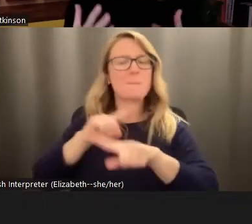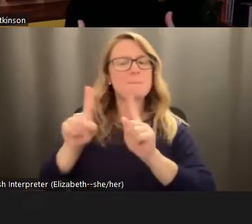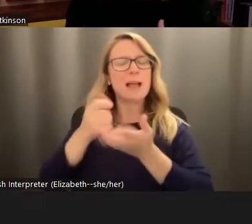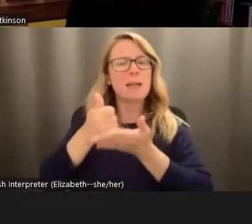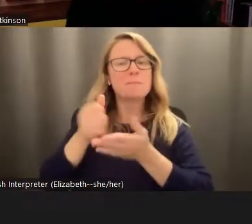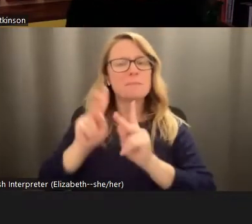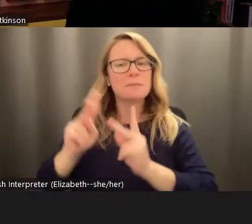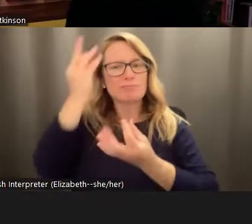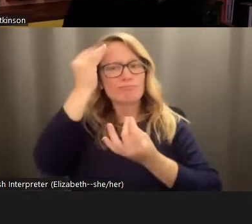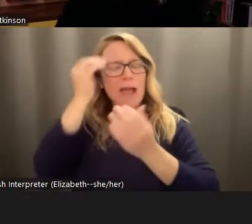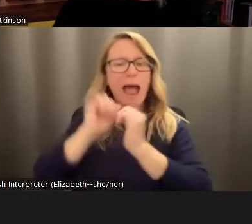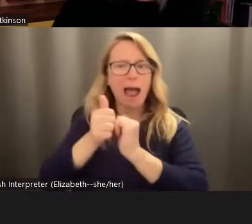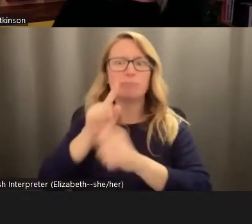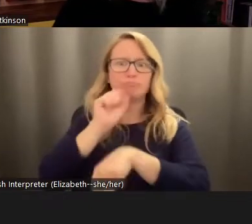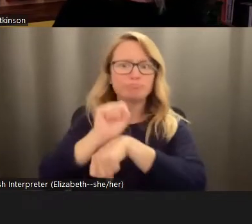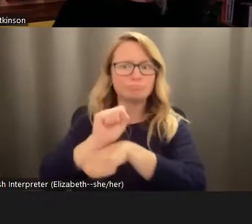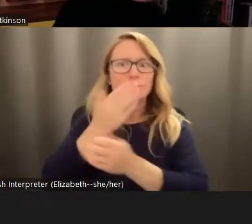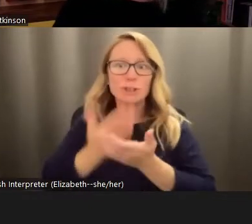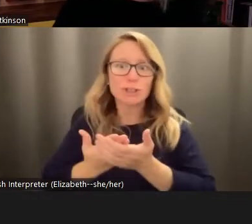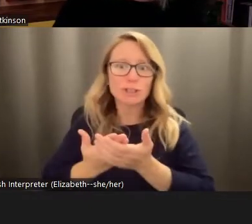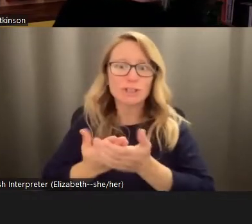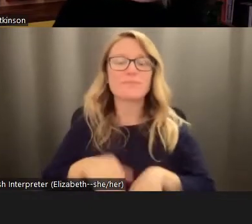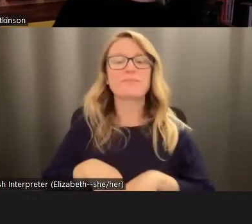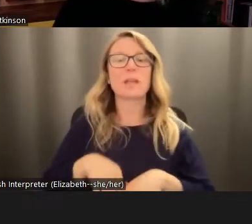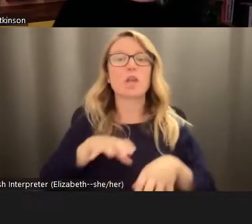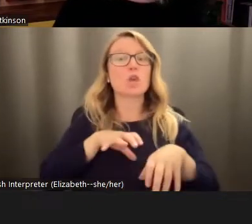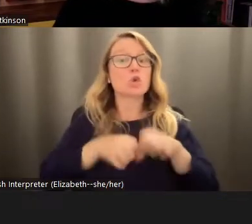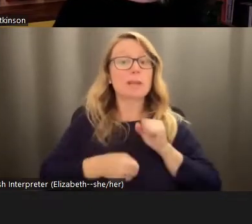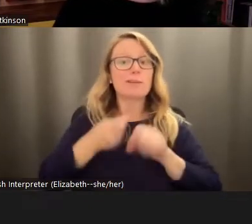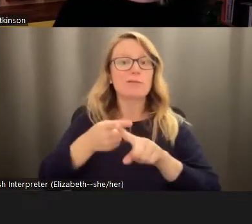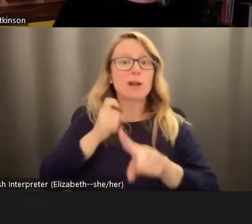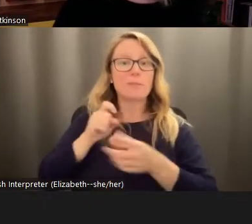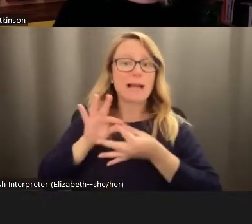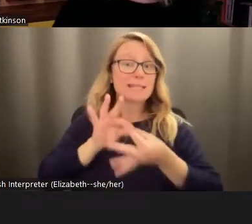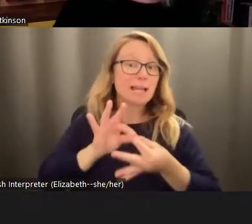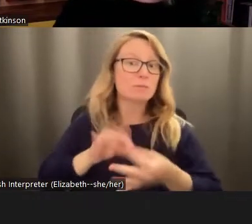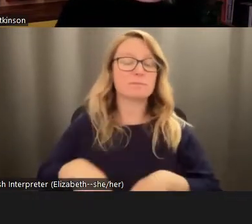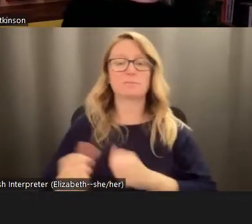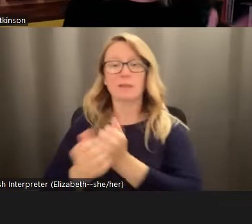actively good. So grief arises from attachment and love. I've